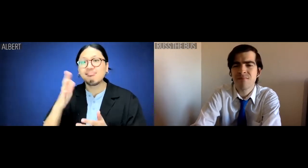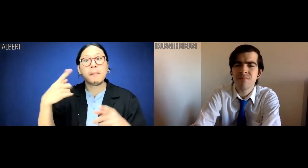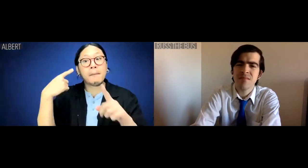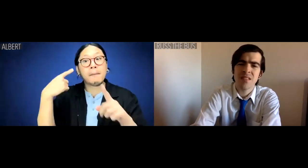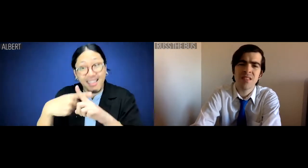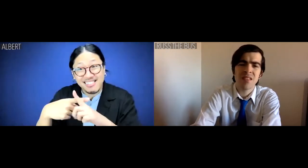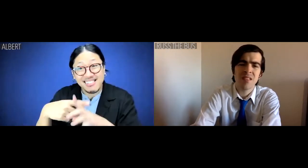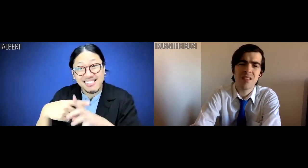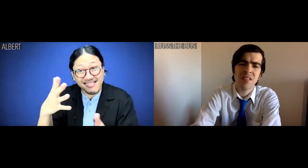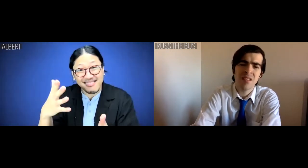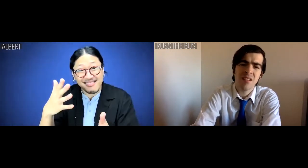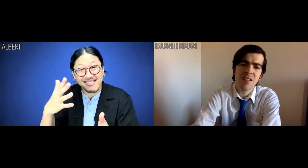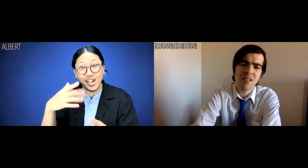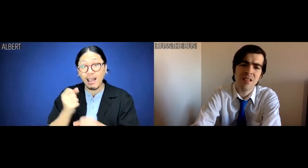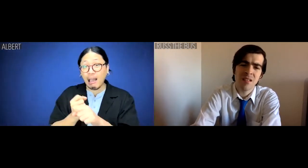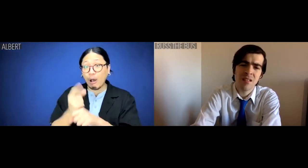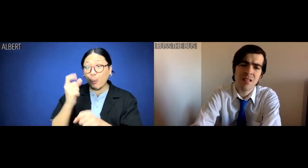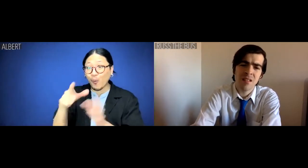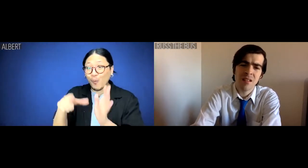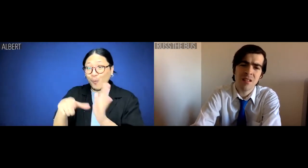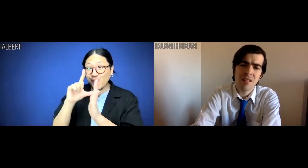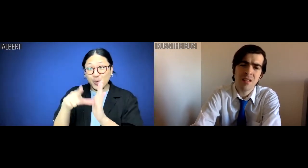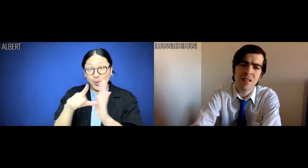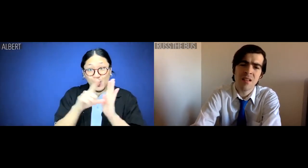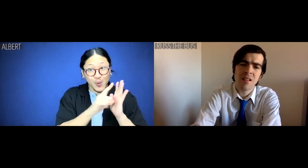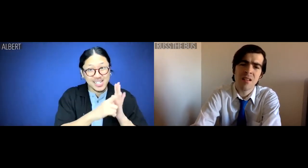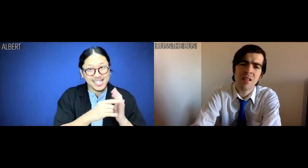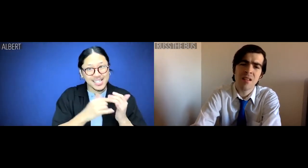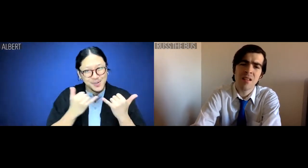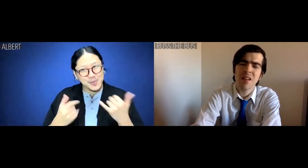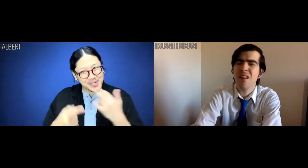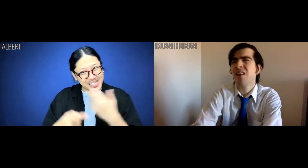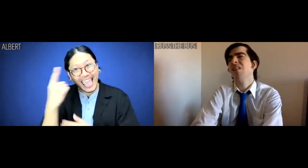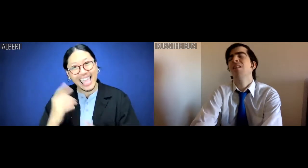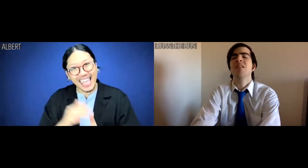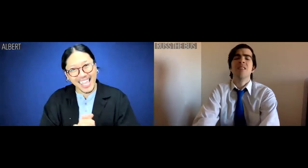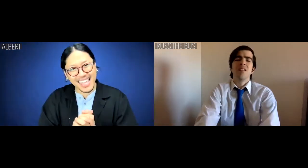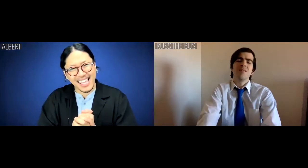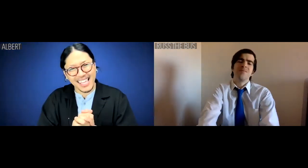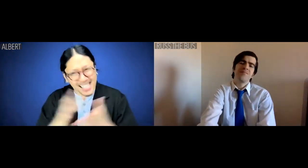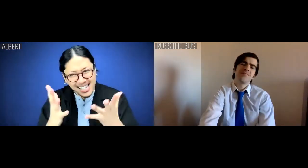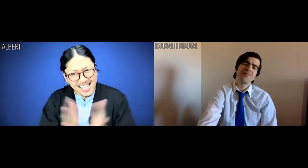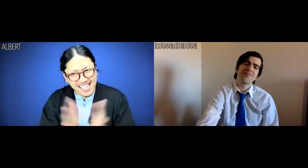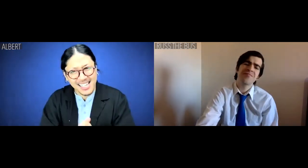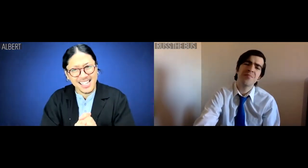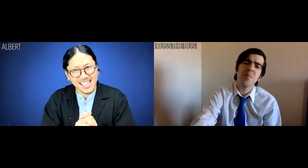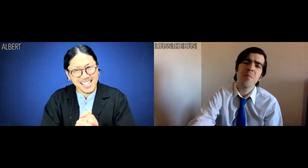Plus, it's our annual reviews today!